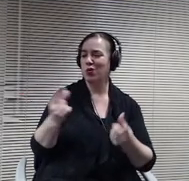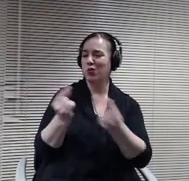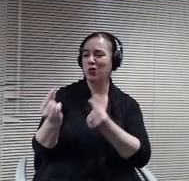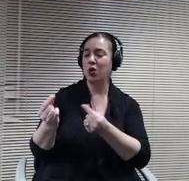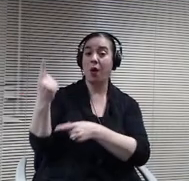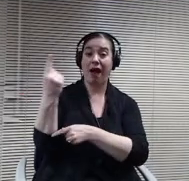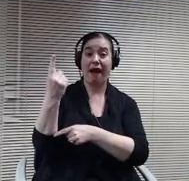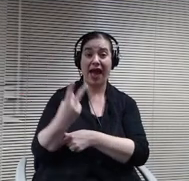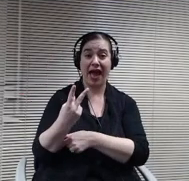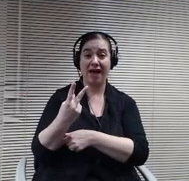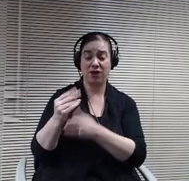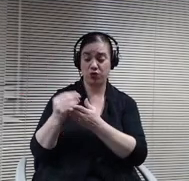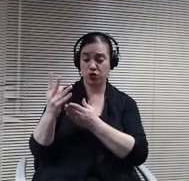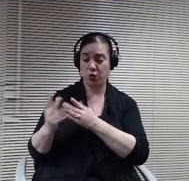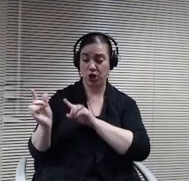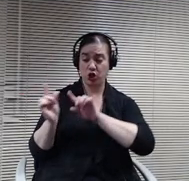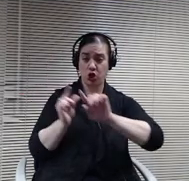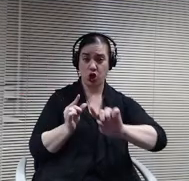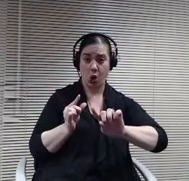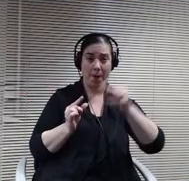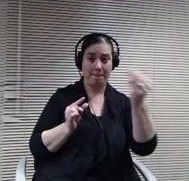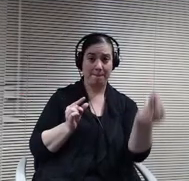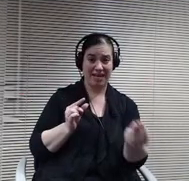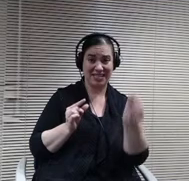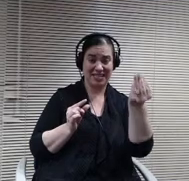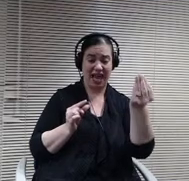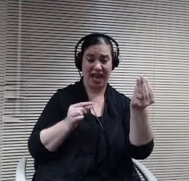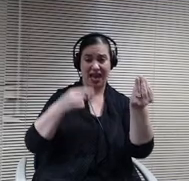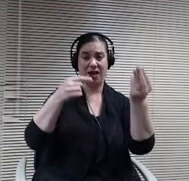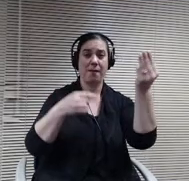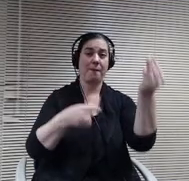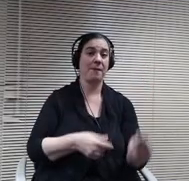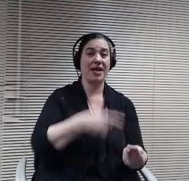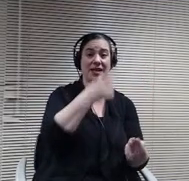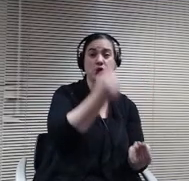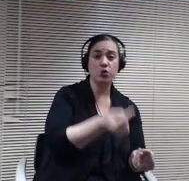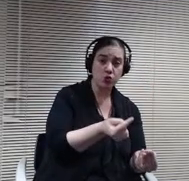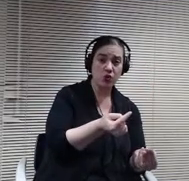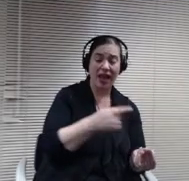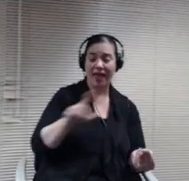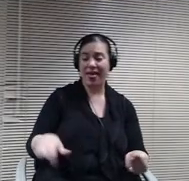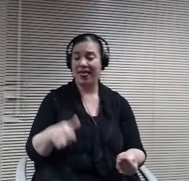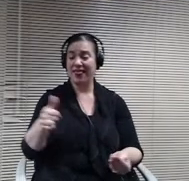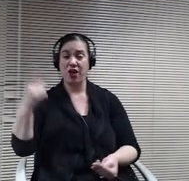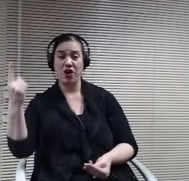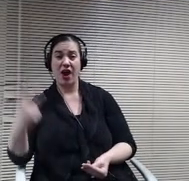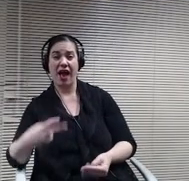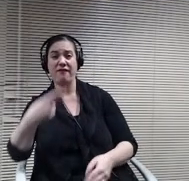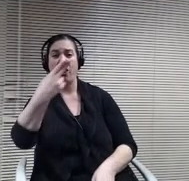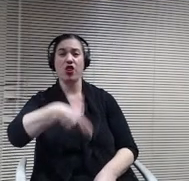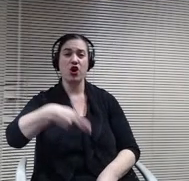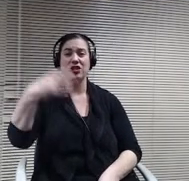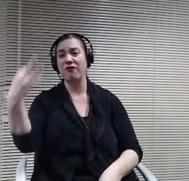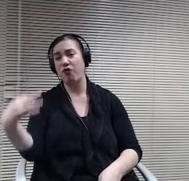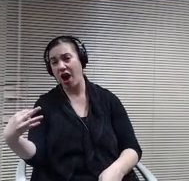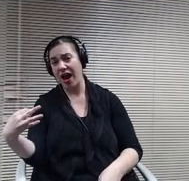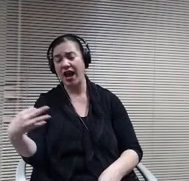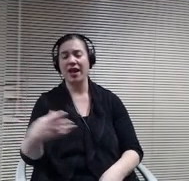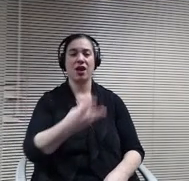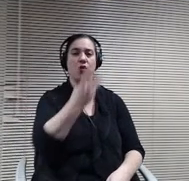Tuesday, the other half on Thursday and Friday. And Wednesday's we would have to meet this states requirement for